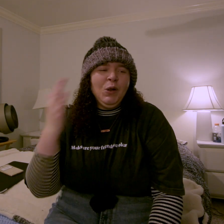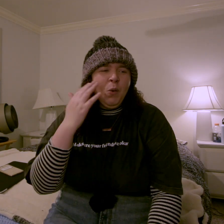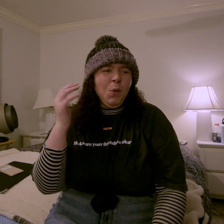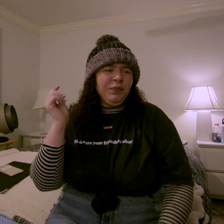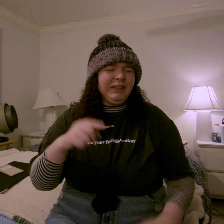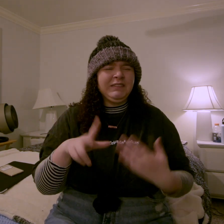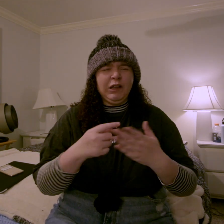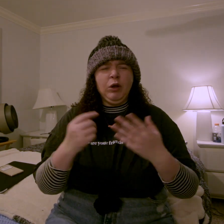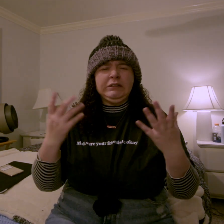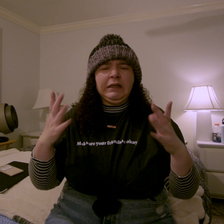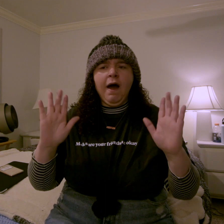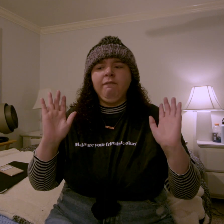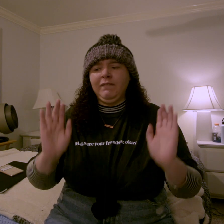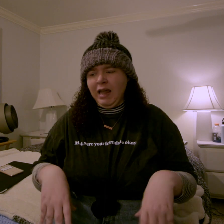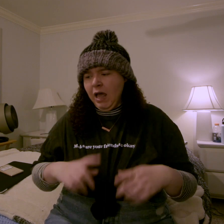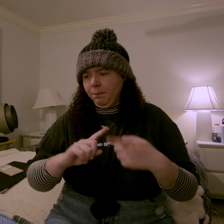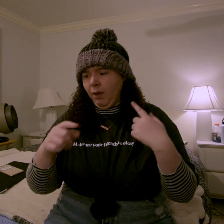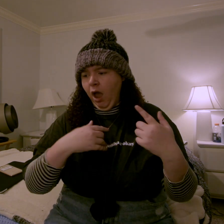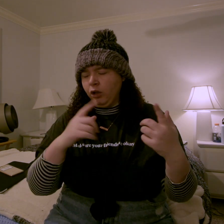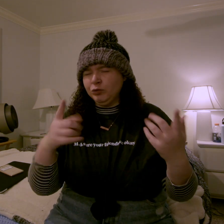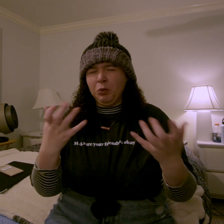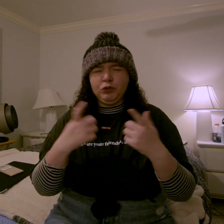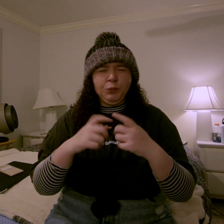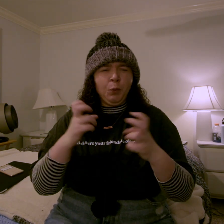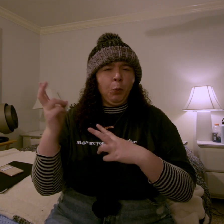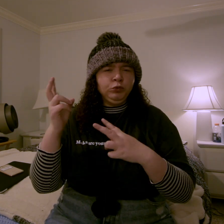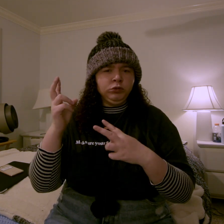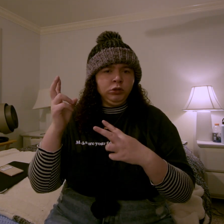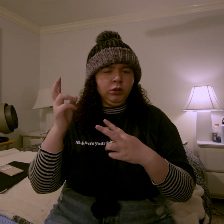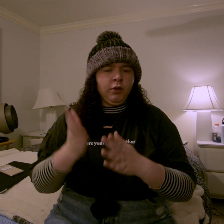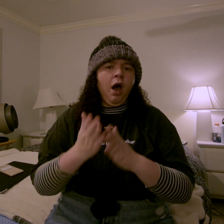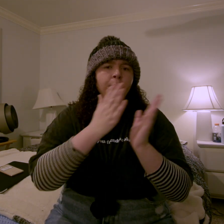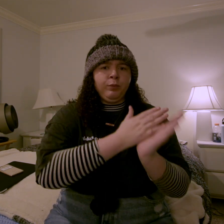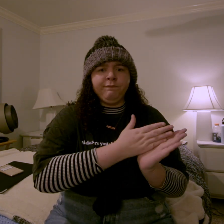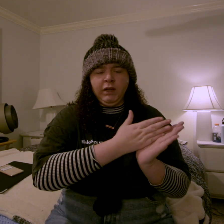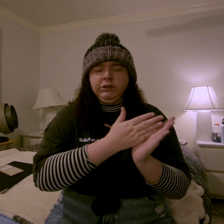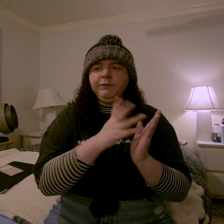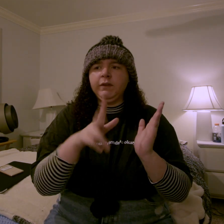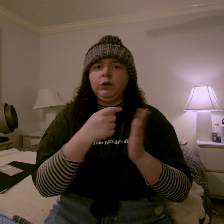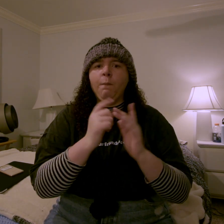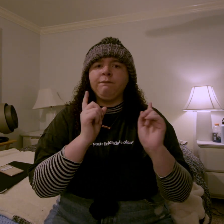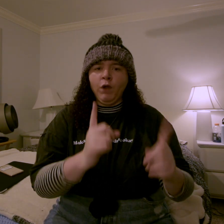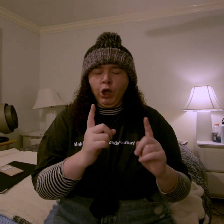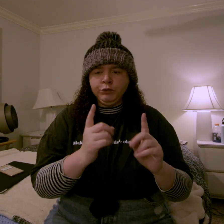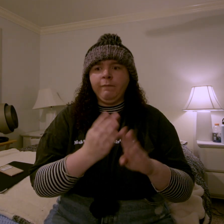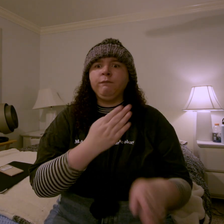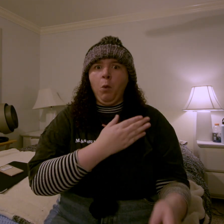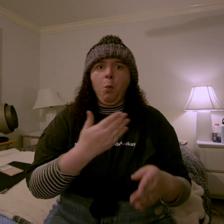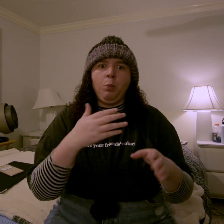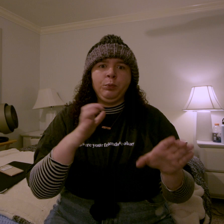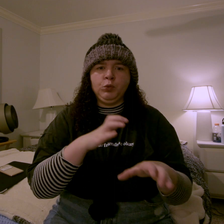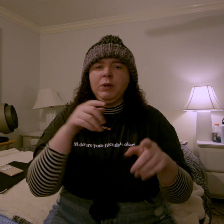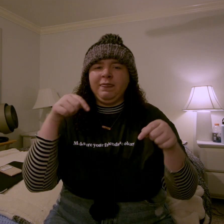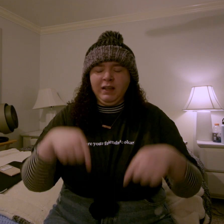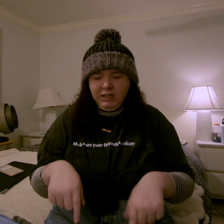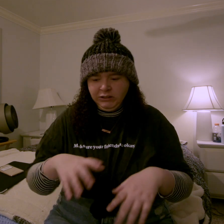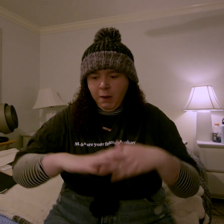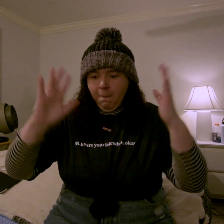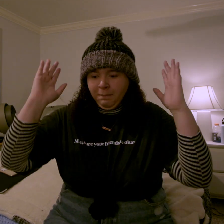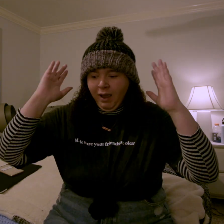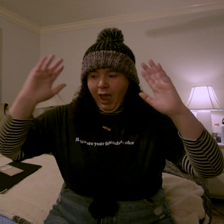i know this video is kinda late but i wanted to post the previous video first before doing this